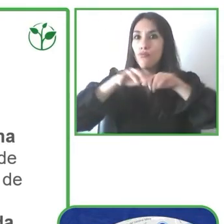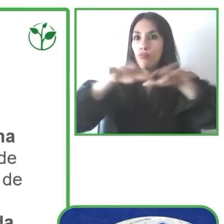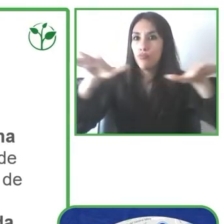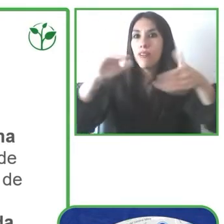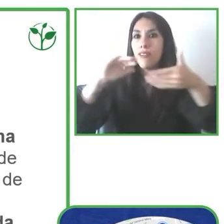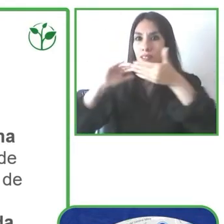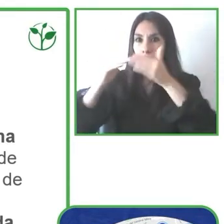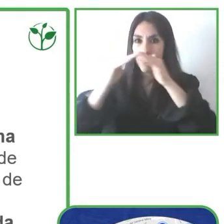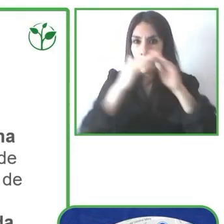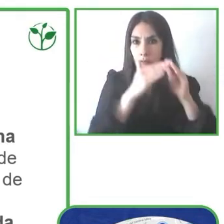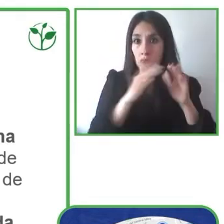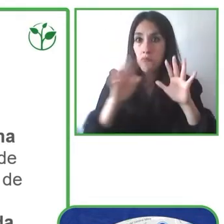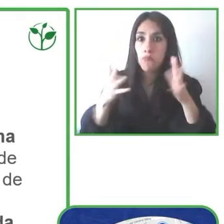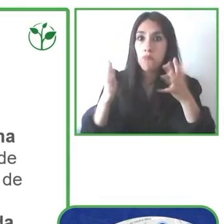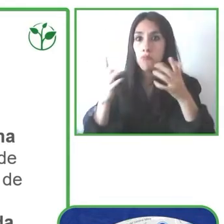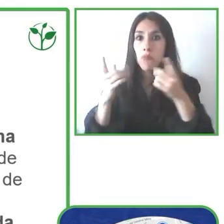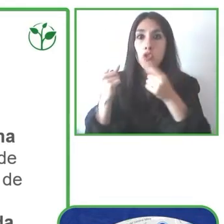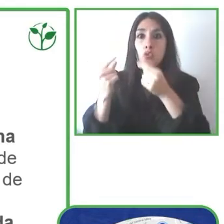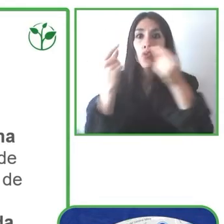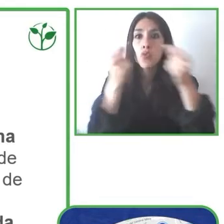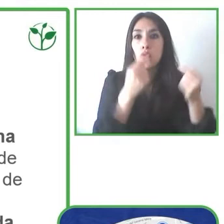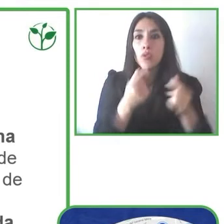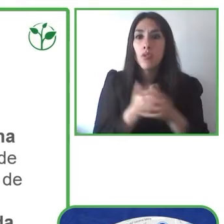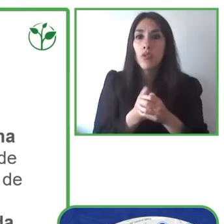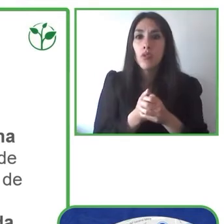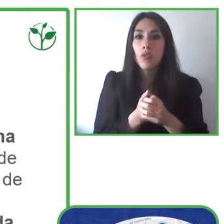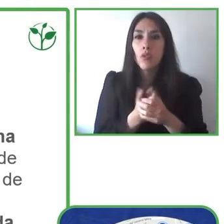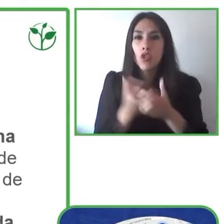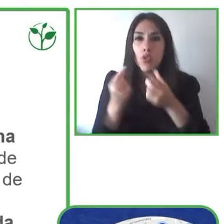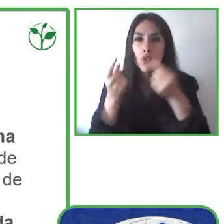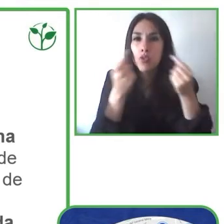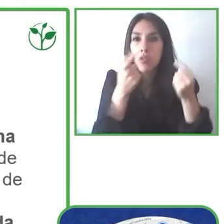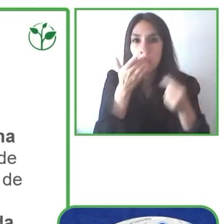manage all of this information on different reduced mobility parking spots,